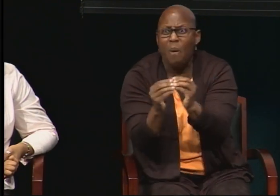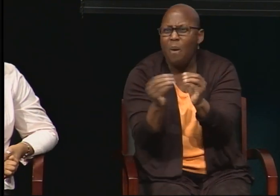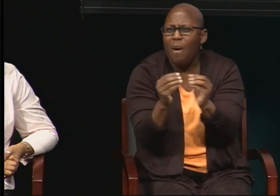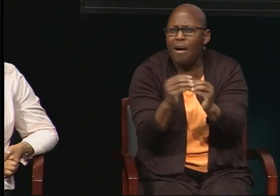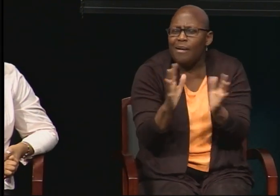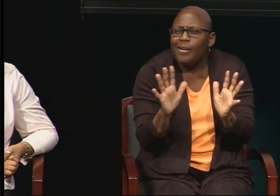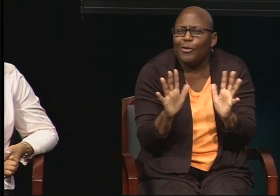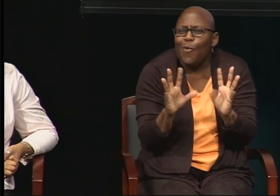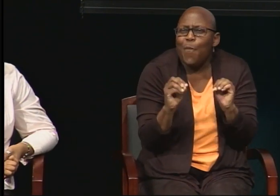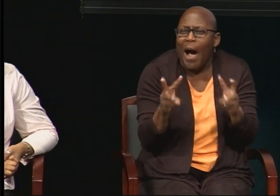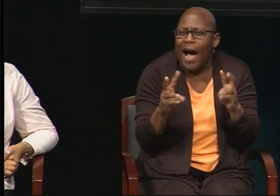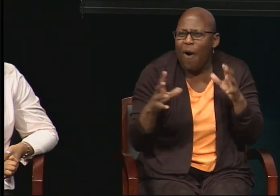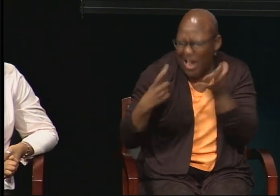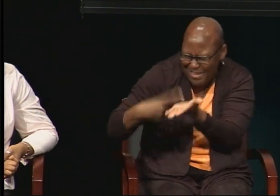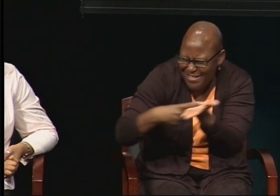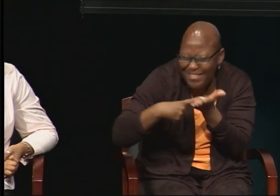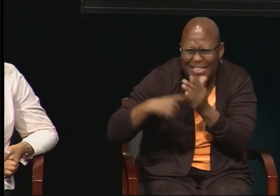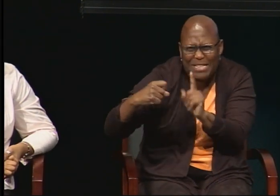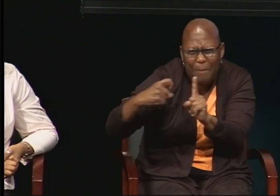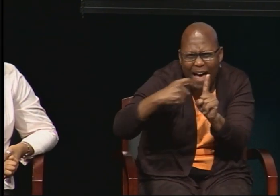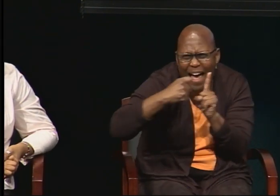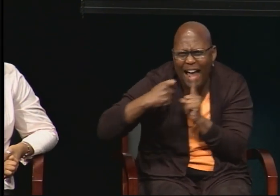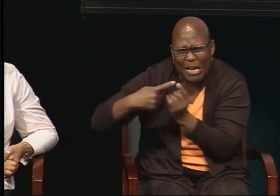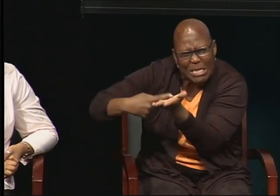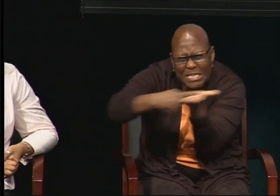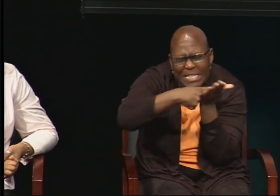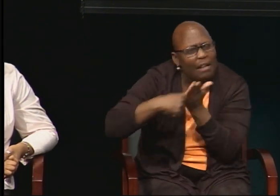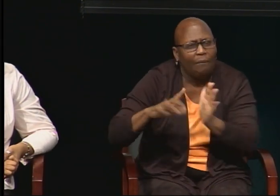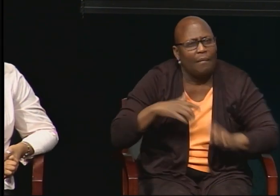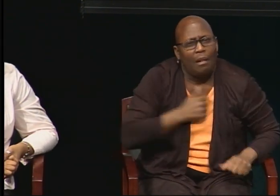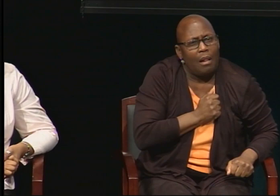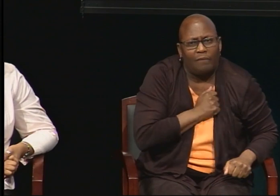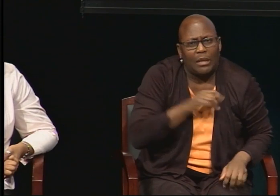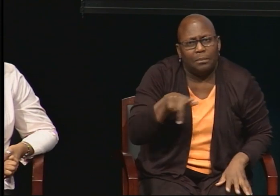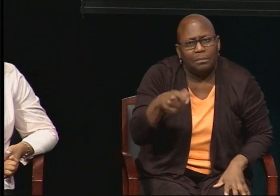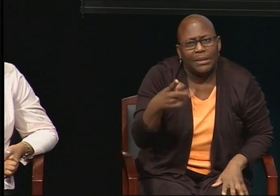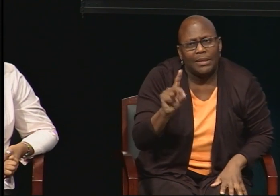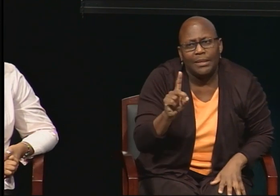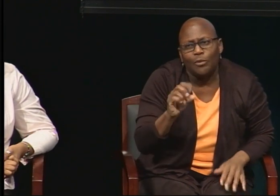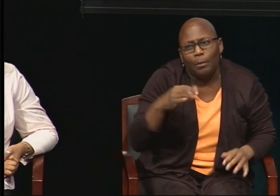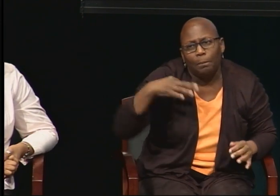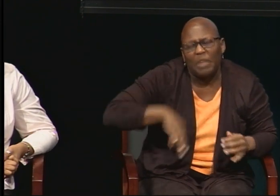So I'm really in love with my PhD degree. And I would like to add to what Dr. Rashid was saying